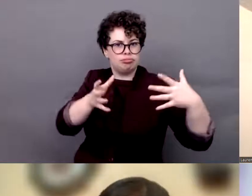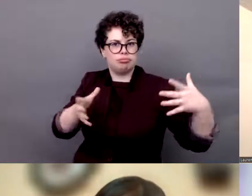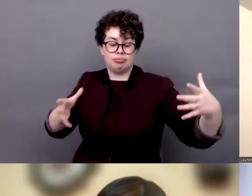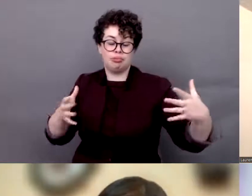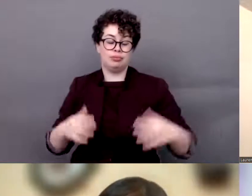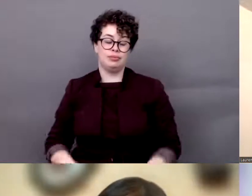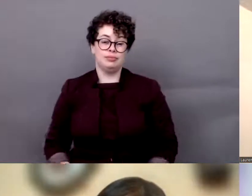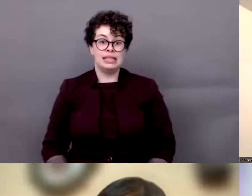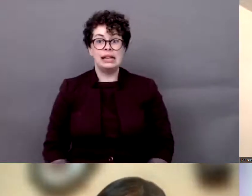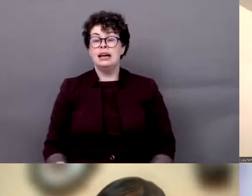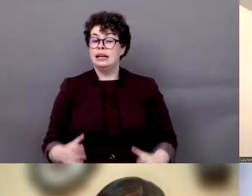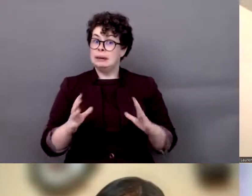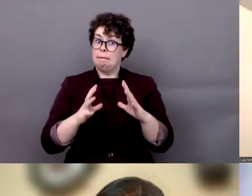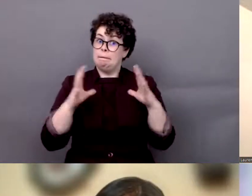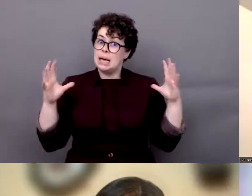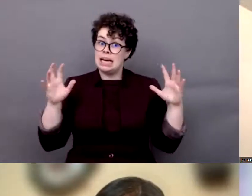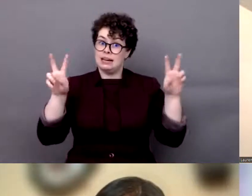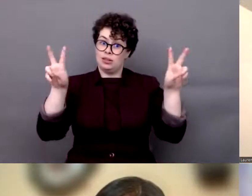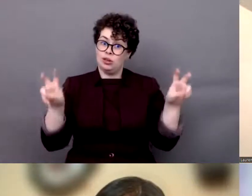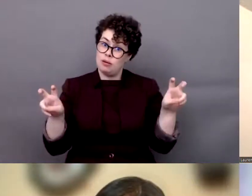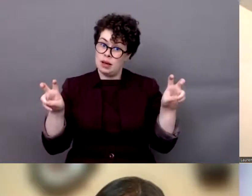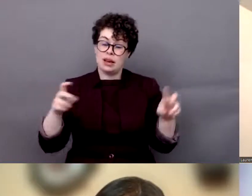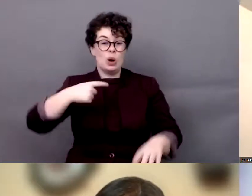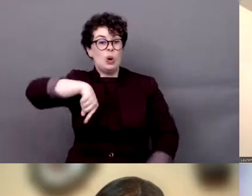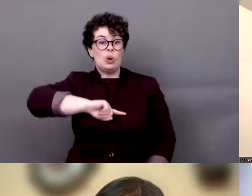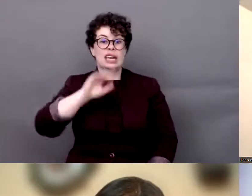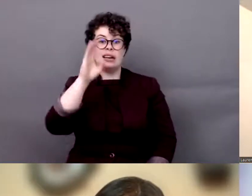need to understand that here in Brazil we are reacting at